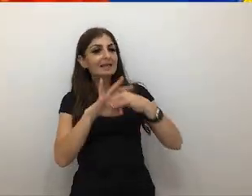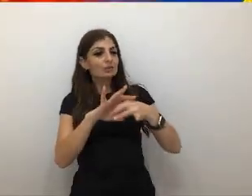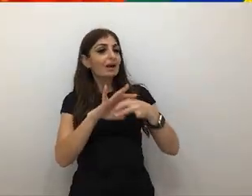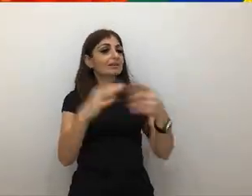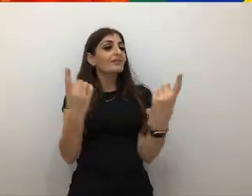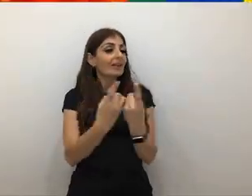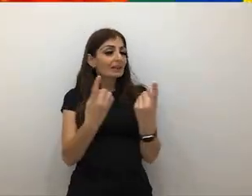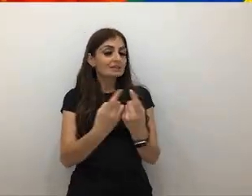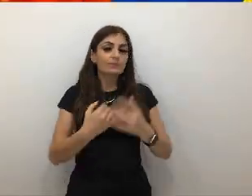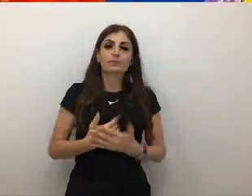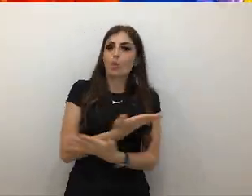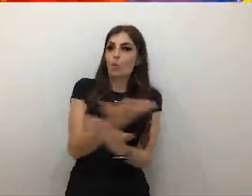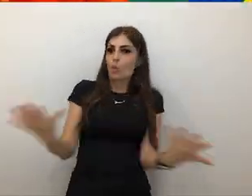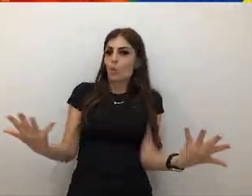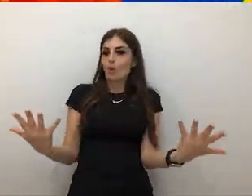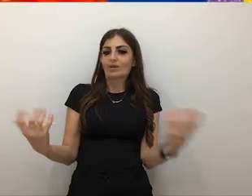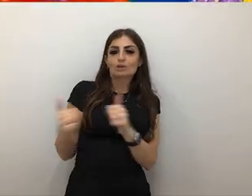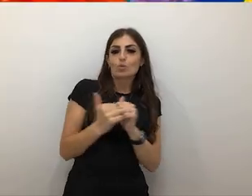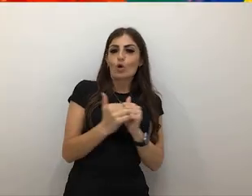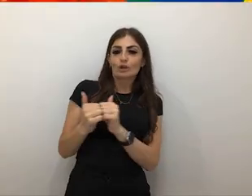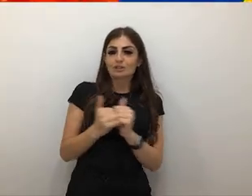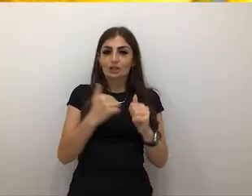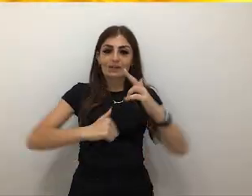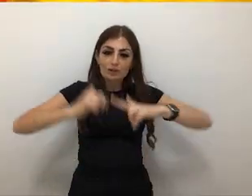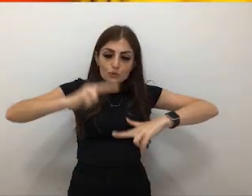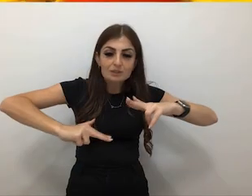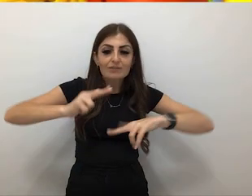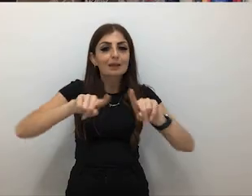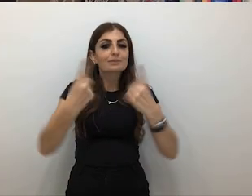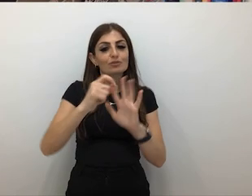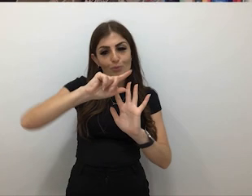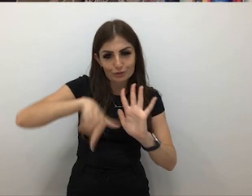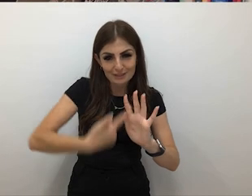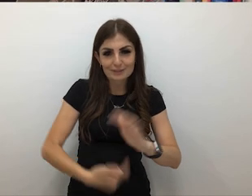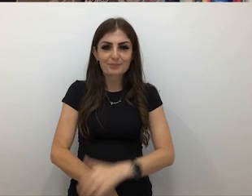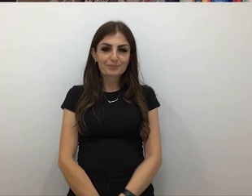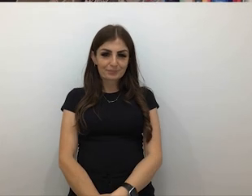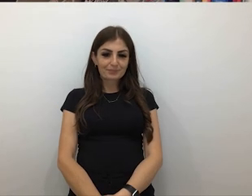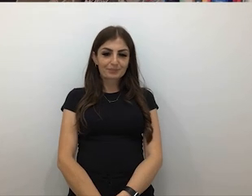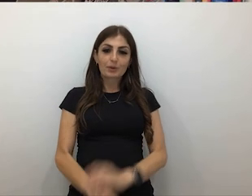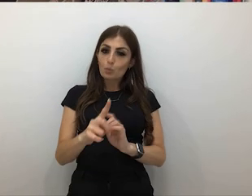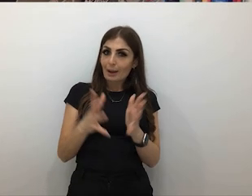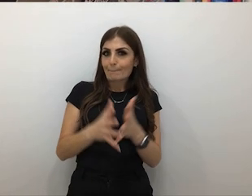All of us are coming together and developing a lot of different projects. One large project that we're working on at the moment